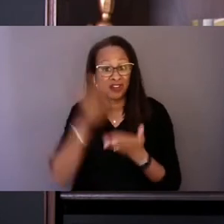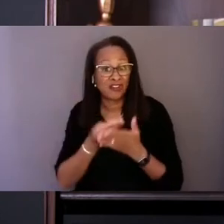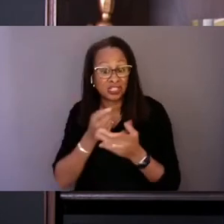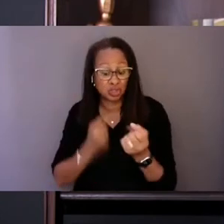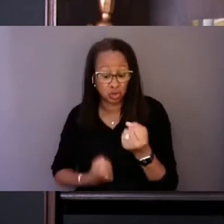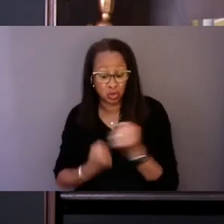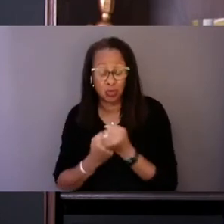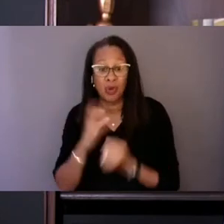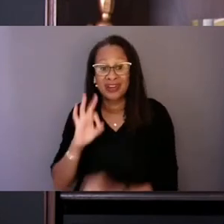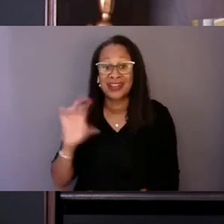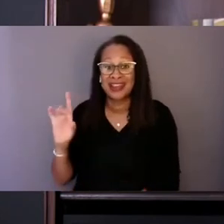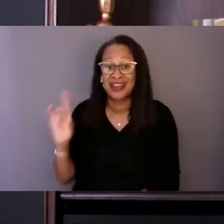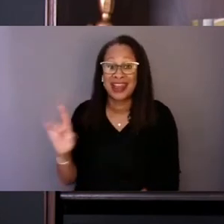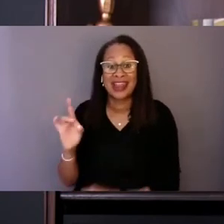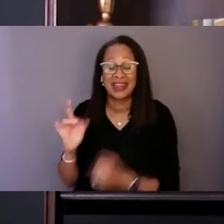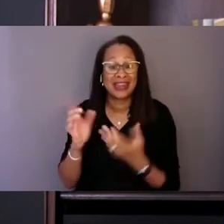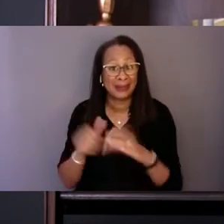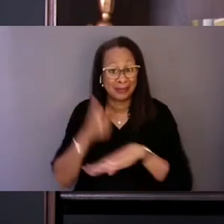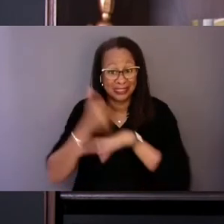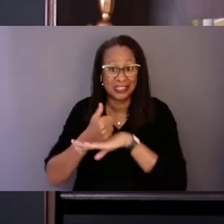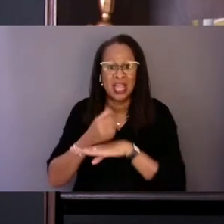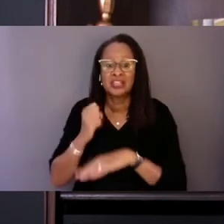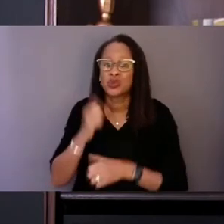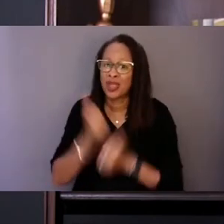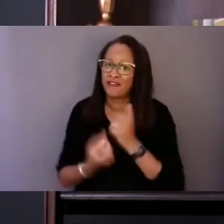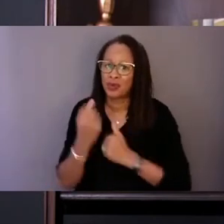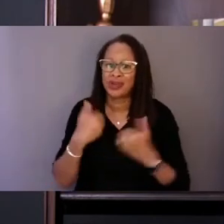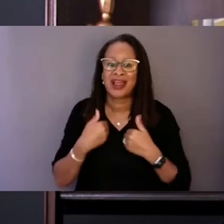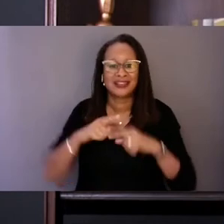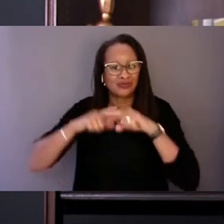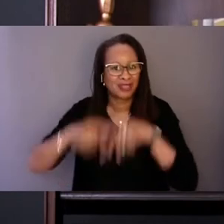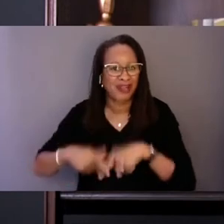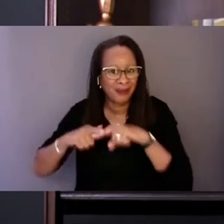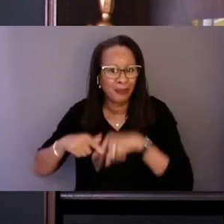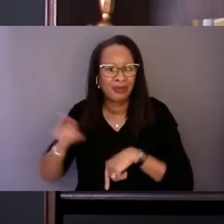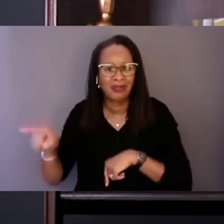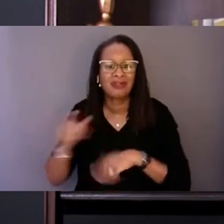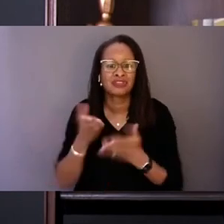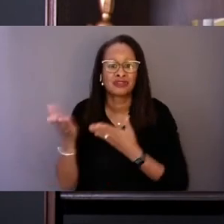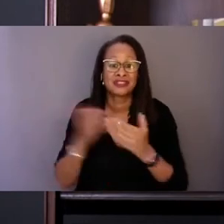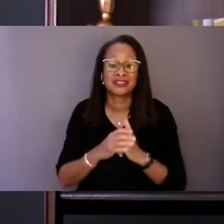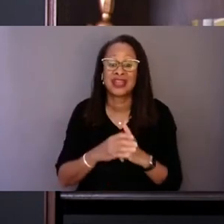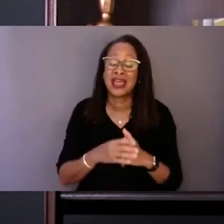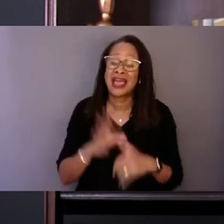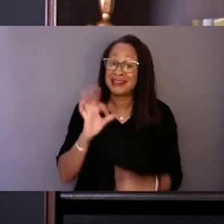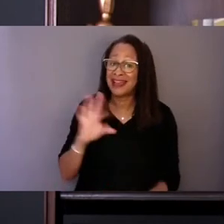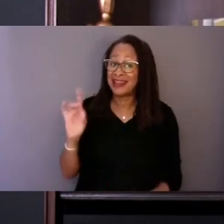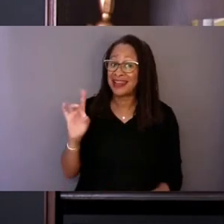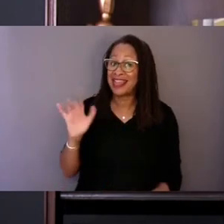so that everyone has reliable services. After all, 988 is a federal initiative.